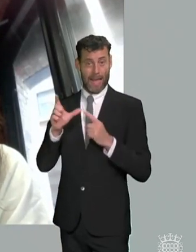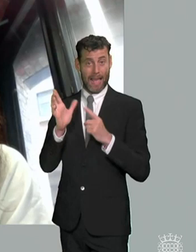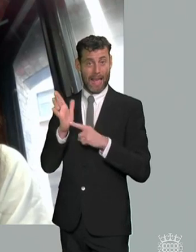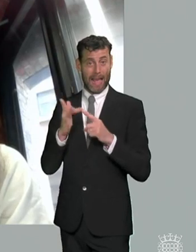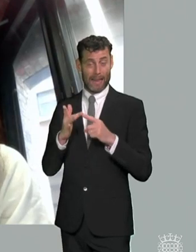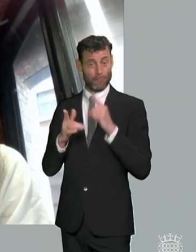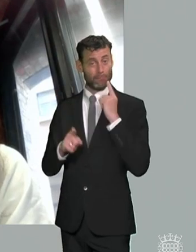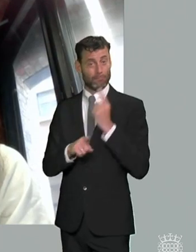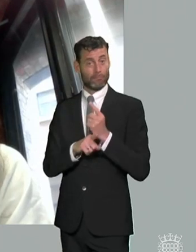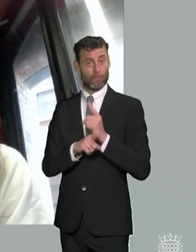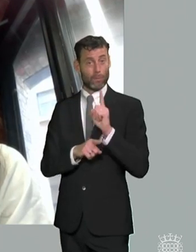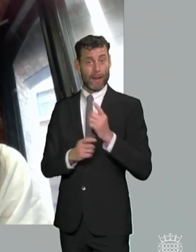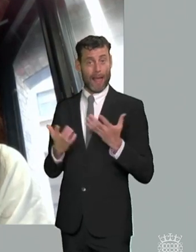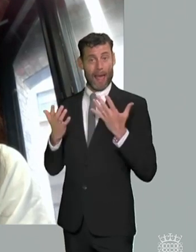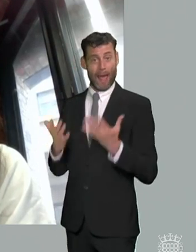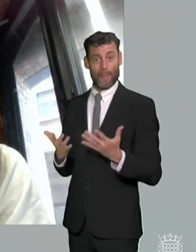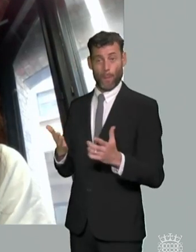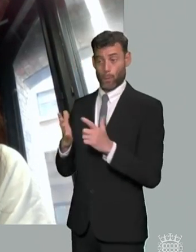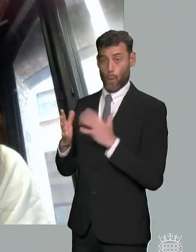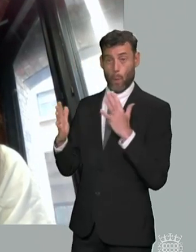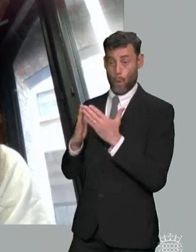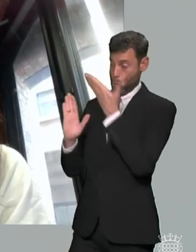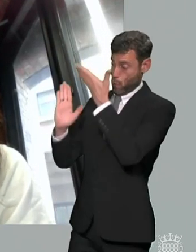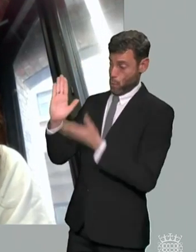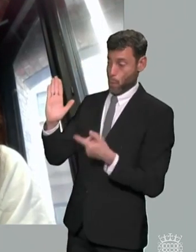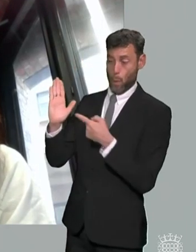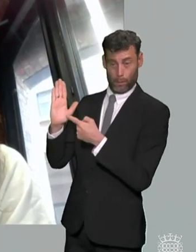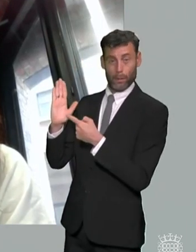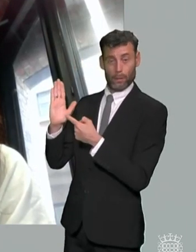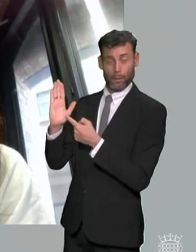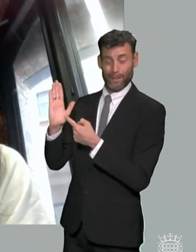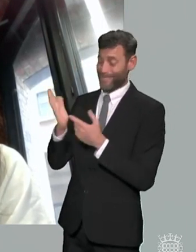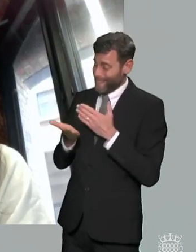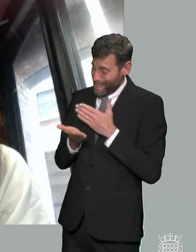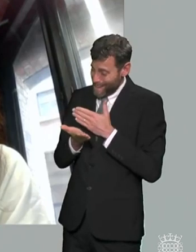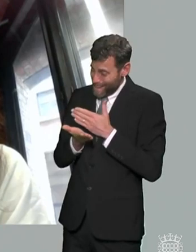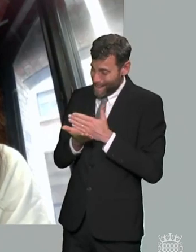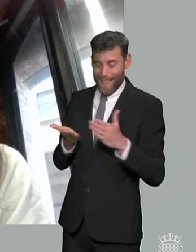the legislation that we've got under the children and families act um sets out quite clearly um the